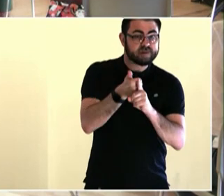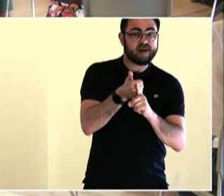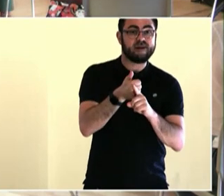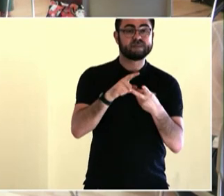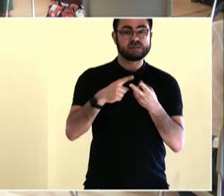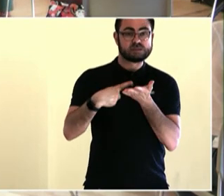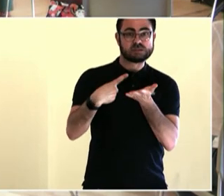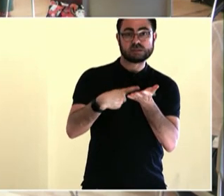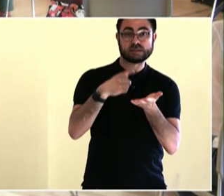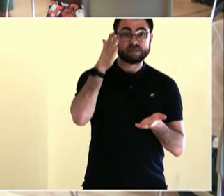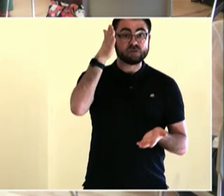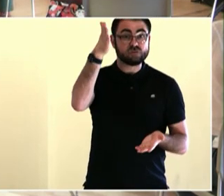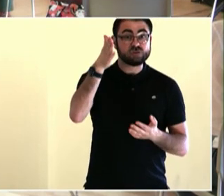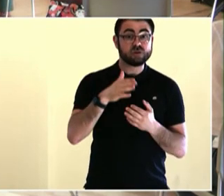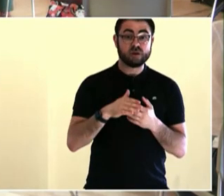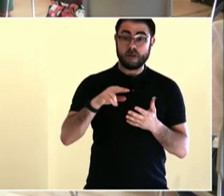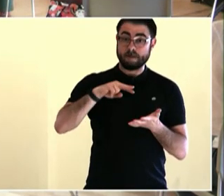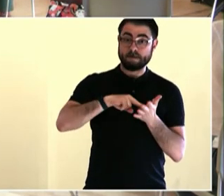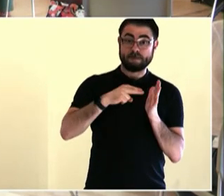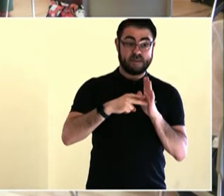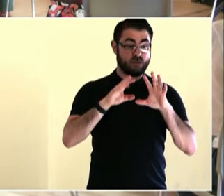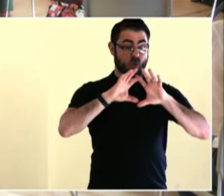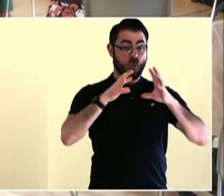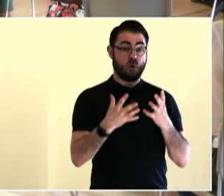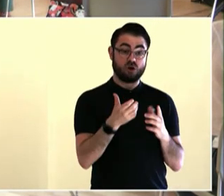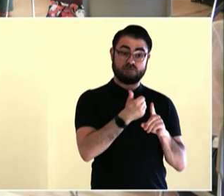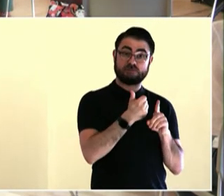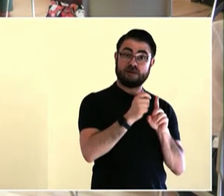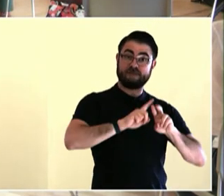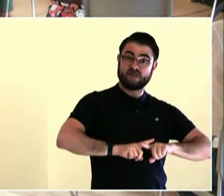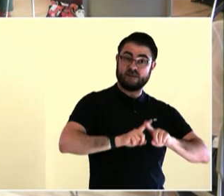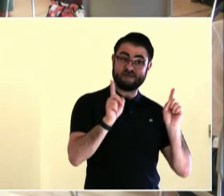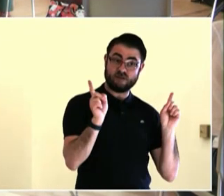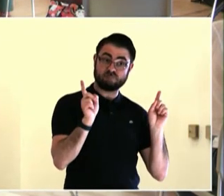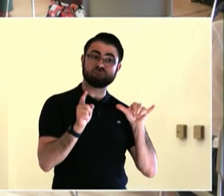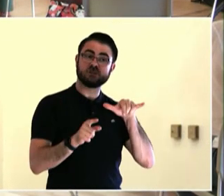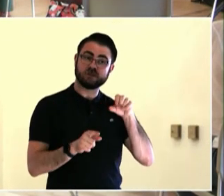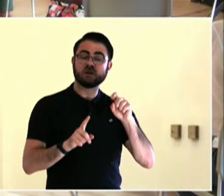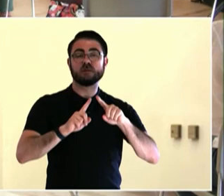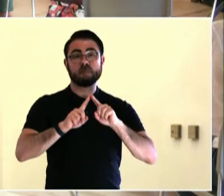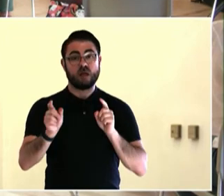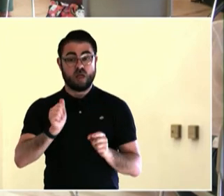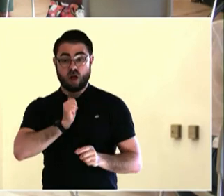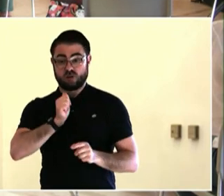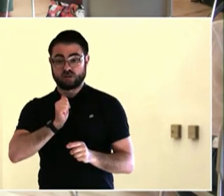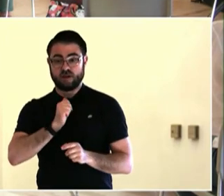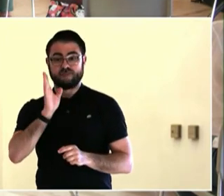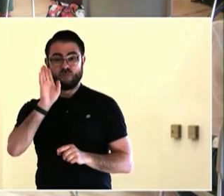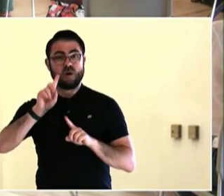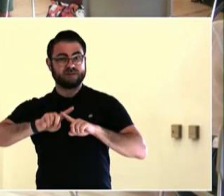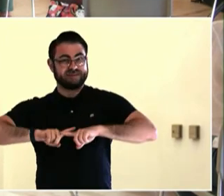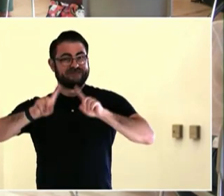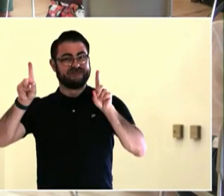Think about, if you were still around, what would the world be like? I want you to think about yourself in 2032.